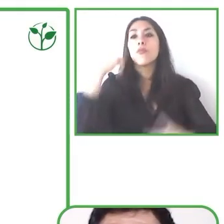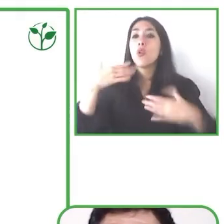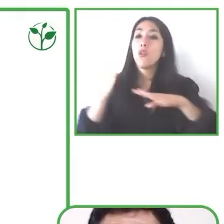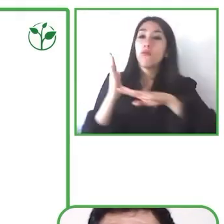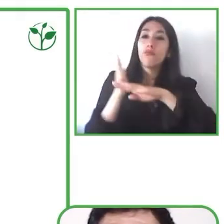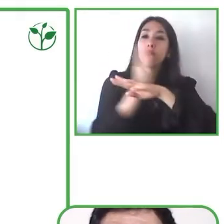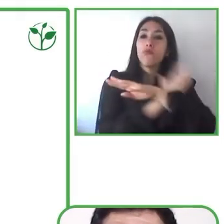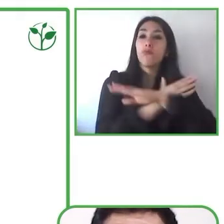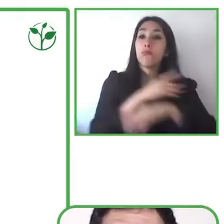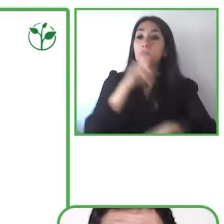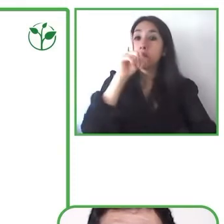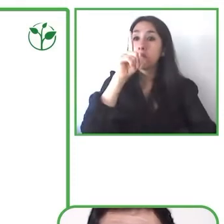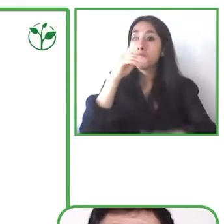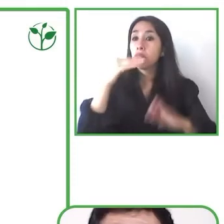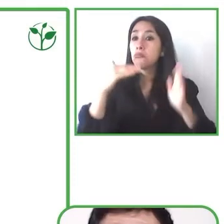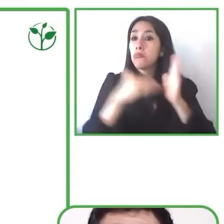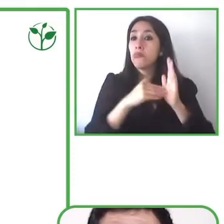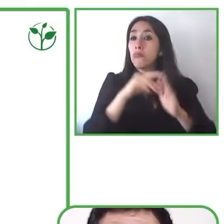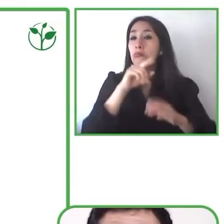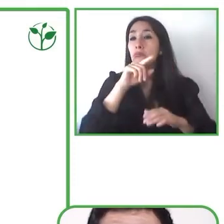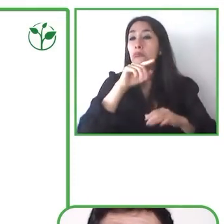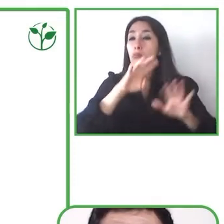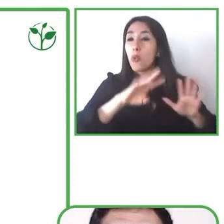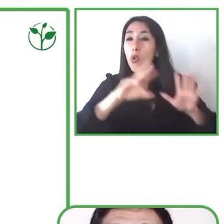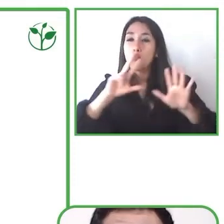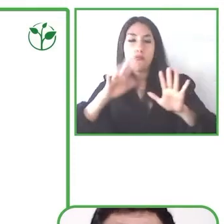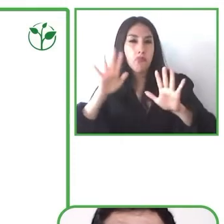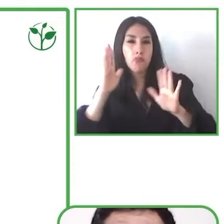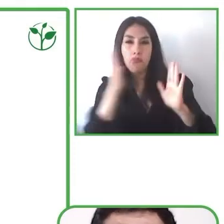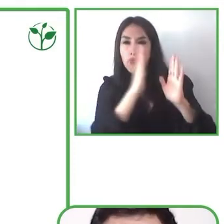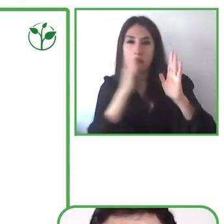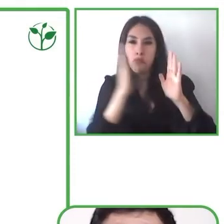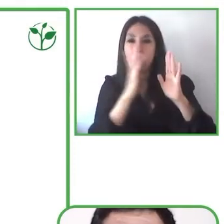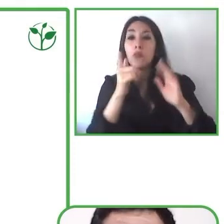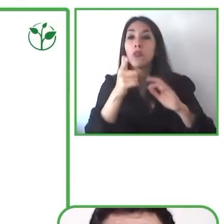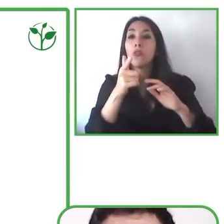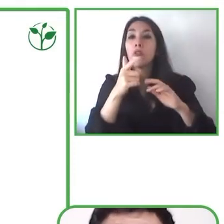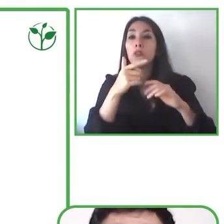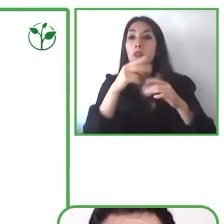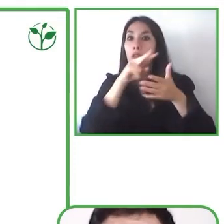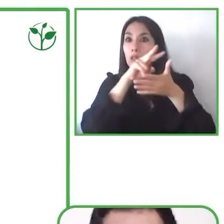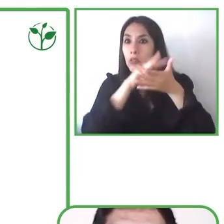that eventually the problem of reading for children with down syndrome was where it,